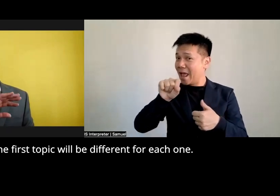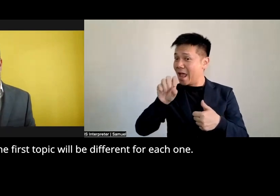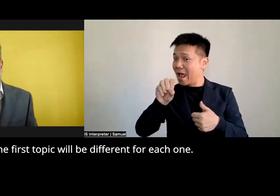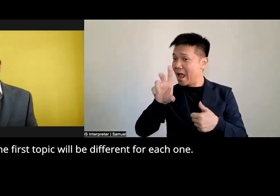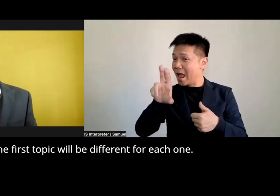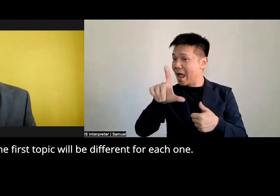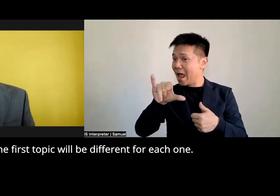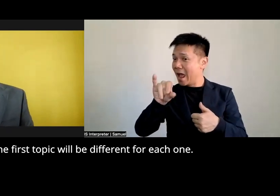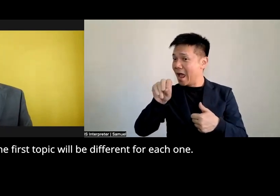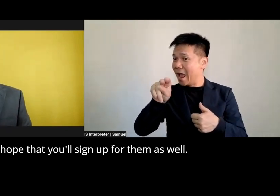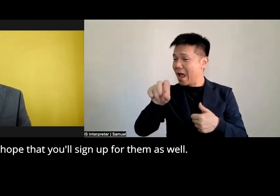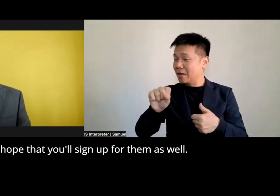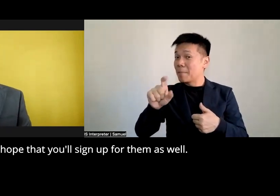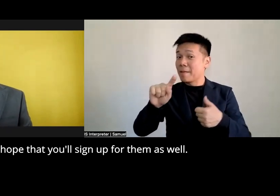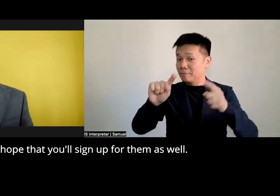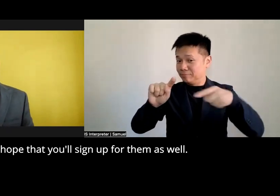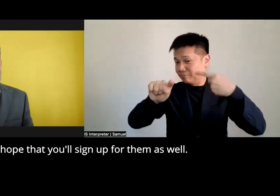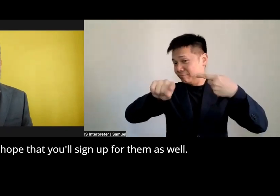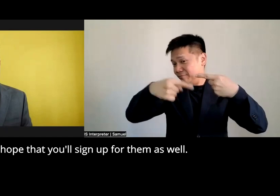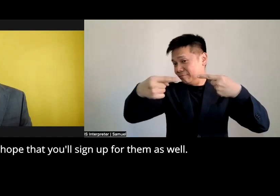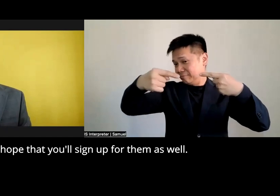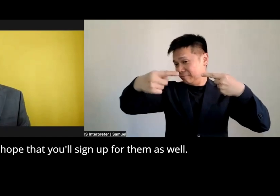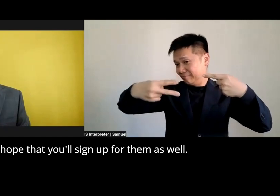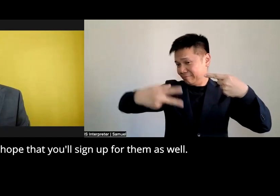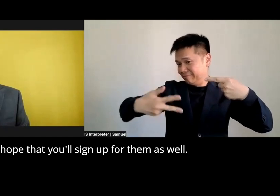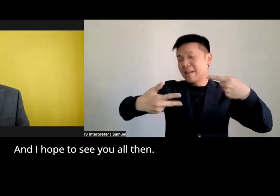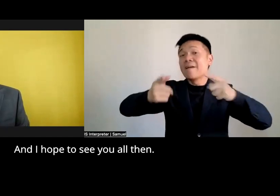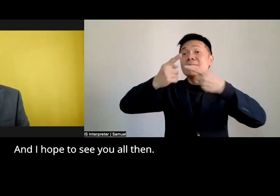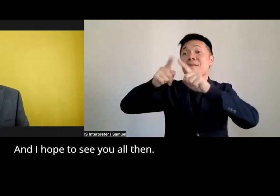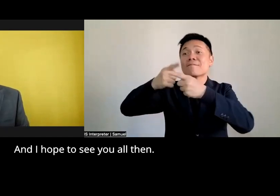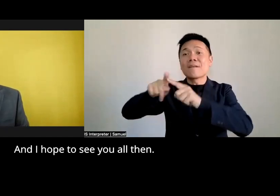will be different for each one so I hope that you'll sign up for them as well and I hope to see